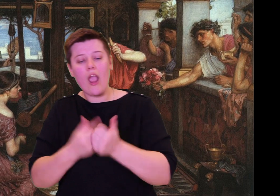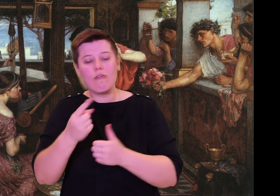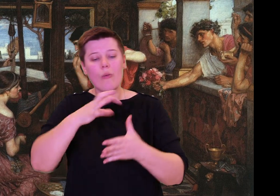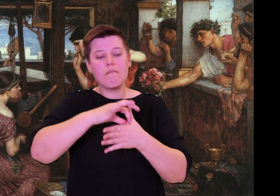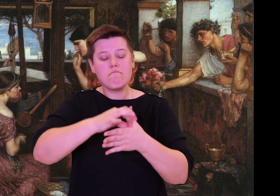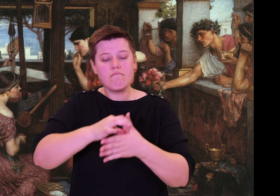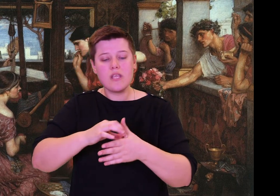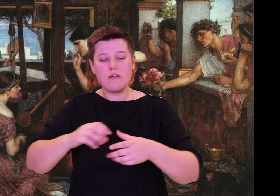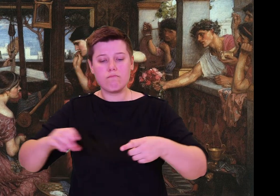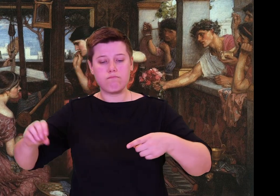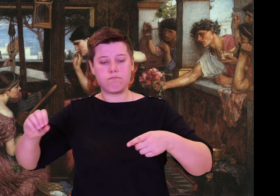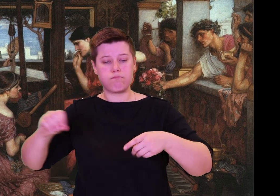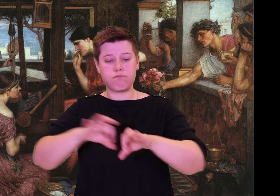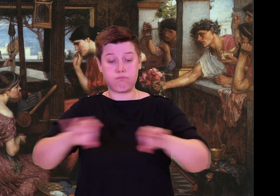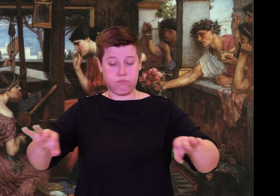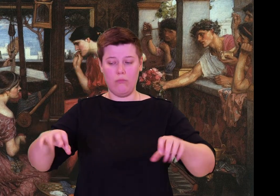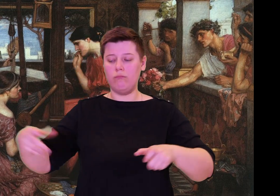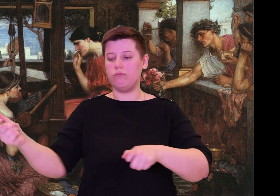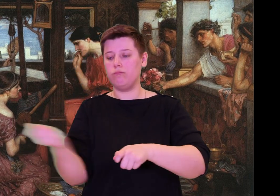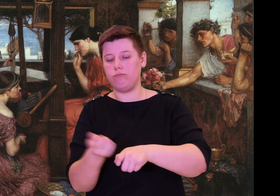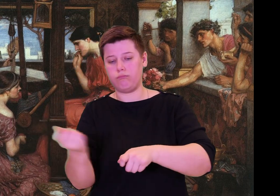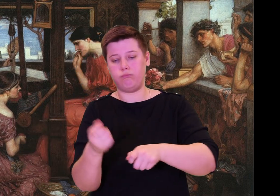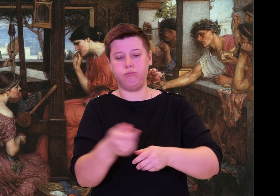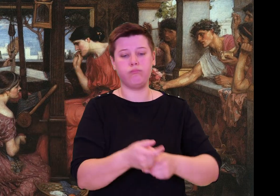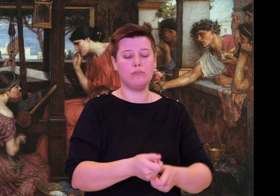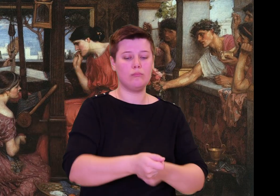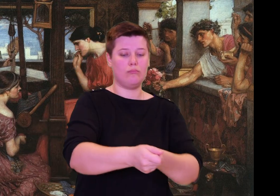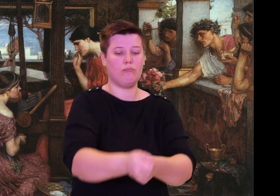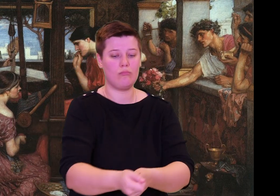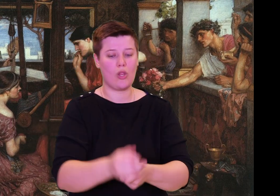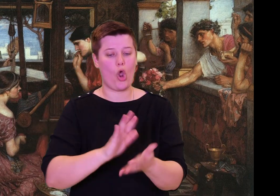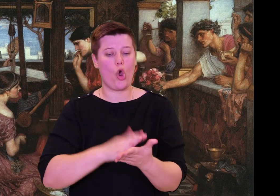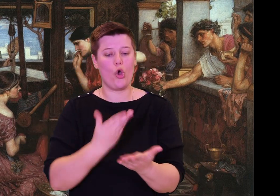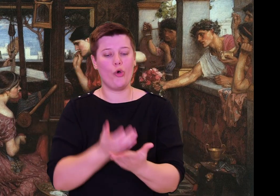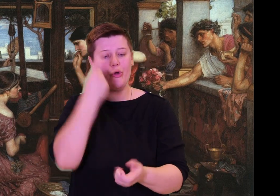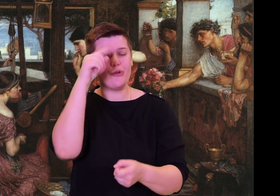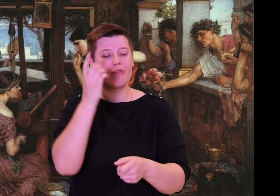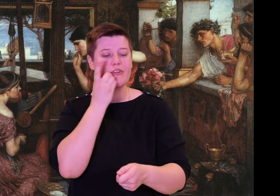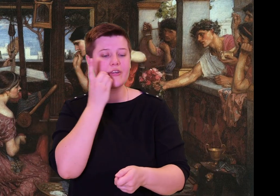young man, I feel awkward talking to elders."